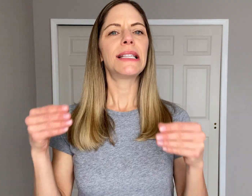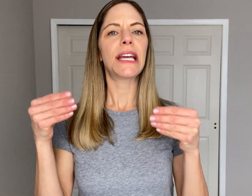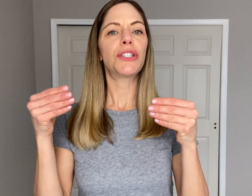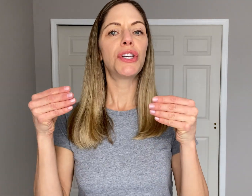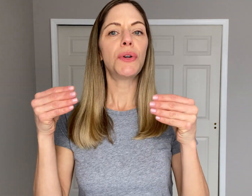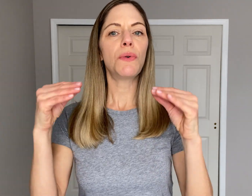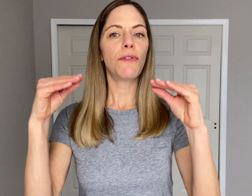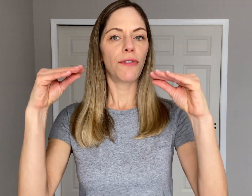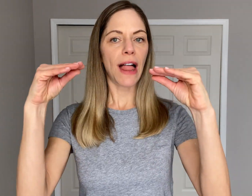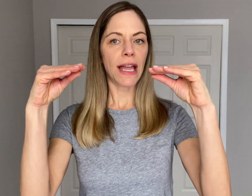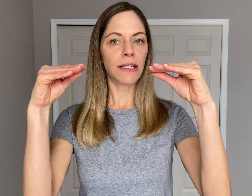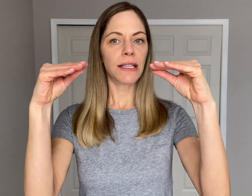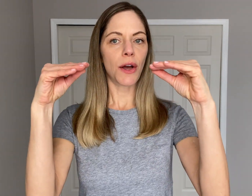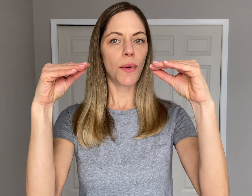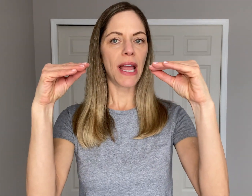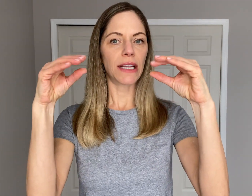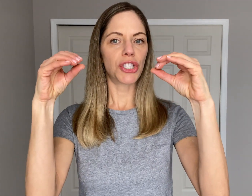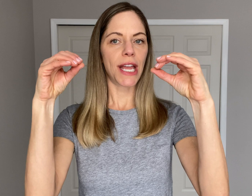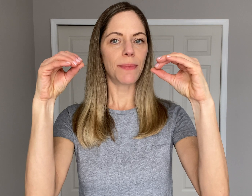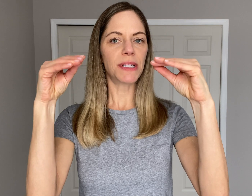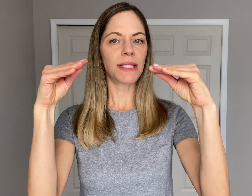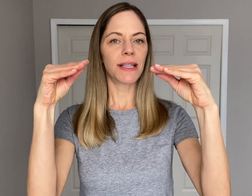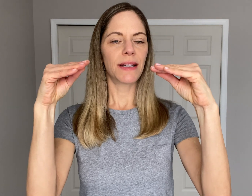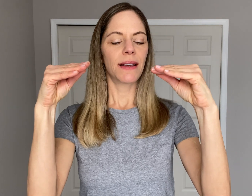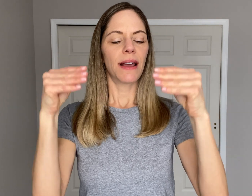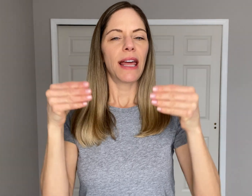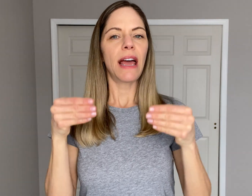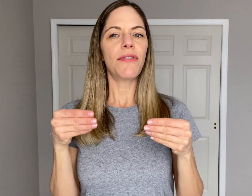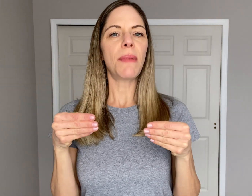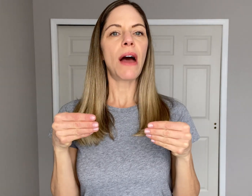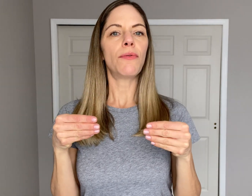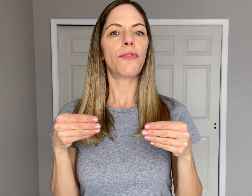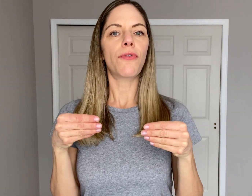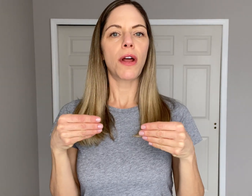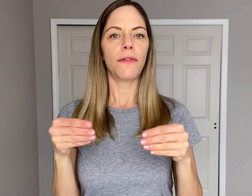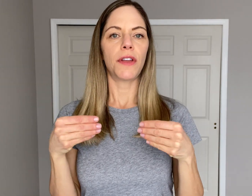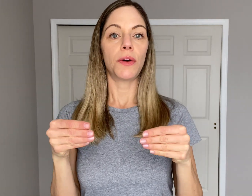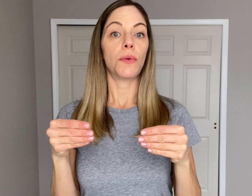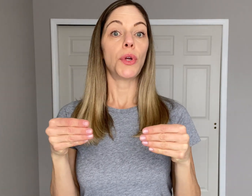take two flattened "O" handshapes, and have them out in front of you.